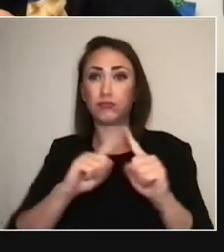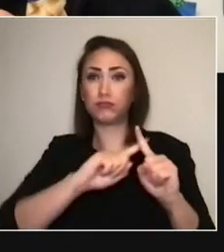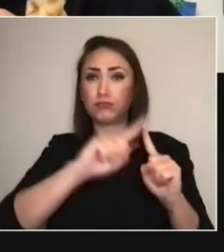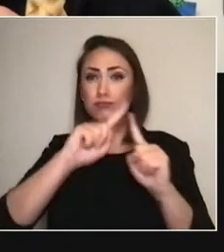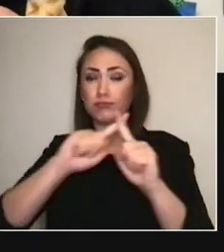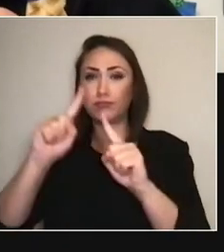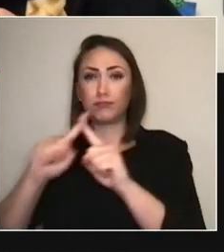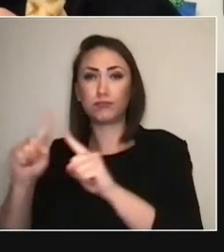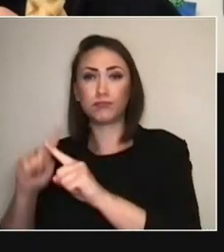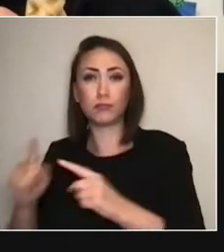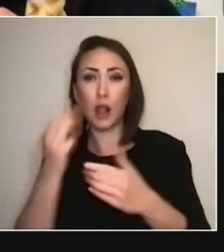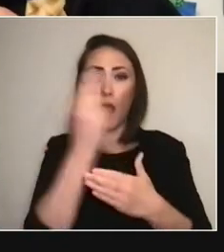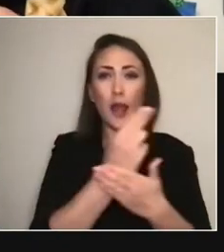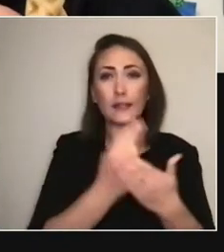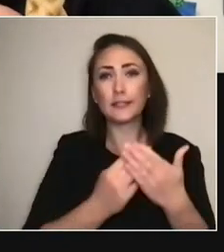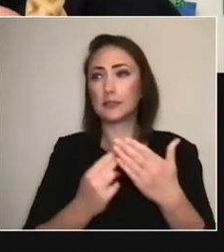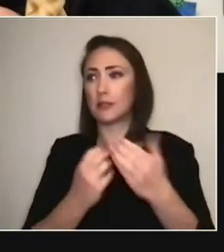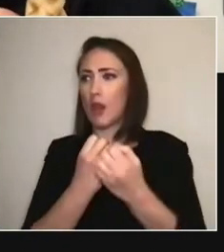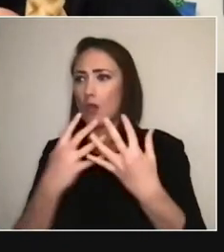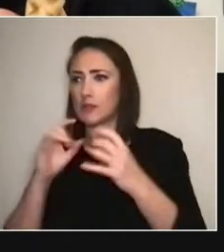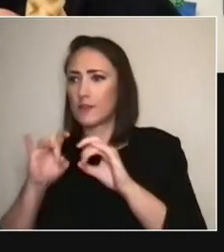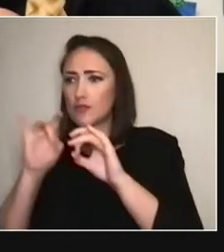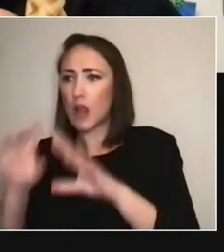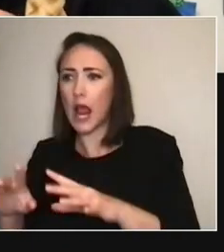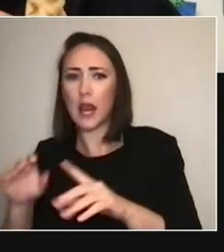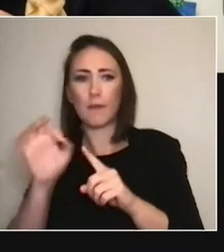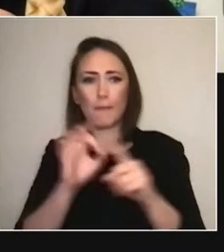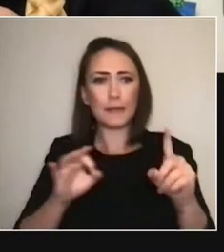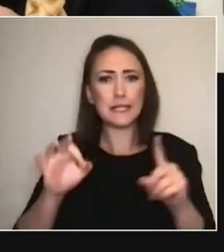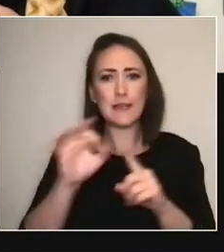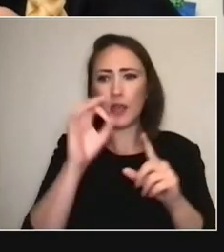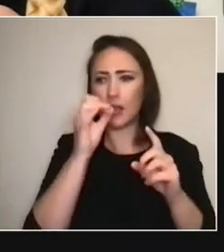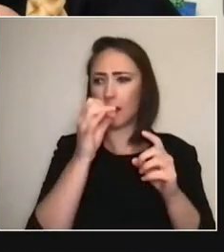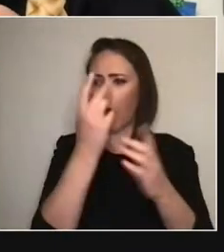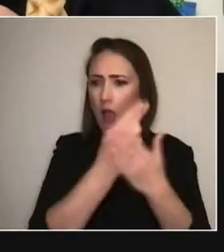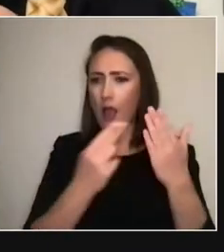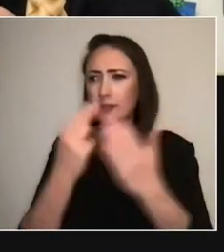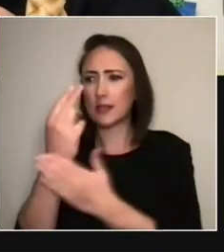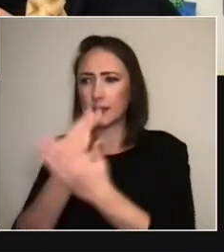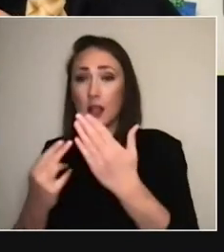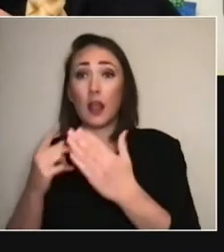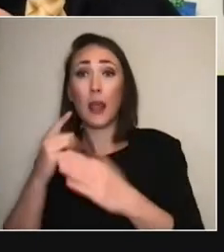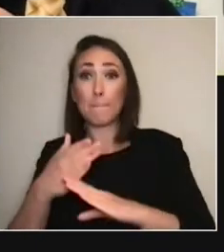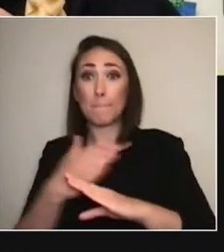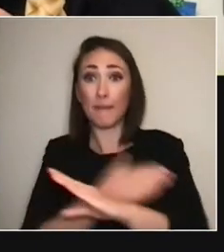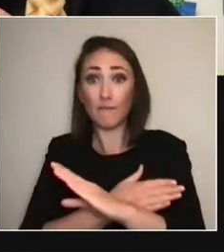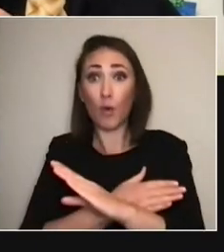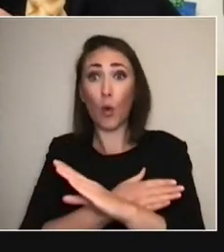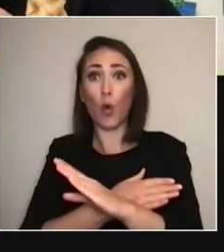Australian artists, a lot of Pasifika artists. And already, pre-pandemic, they were already seeing the pros